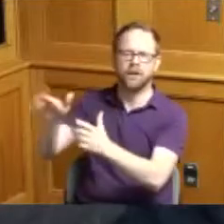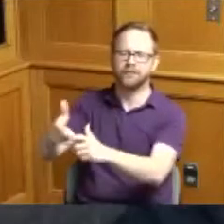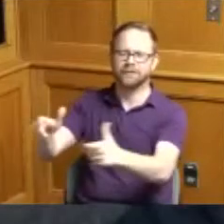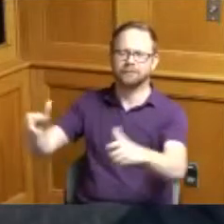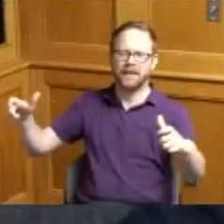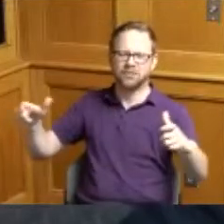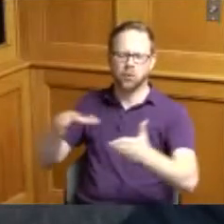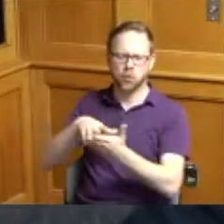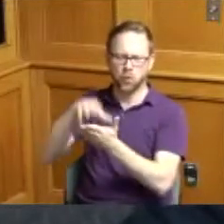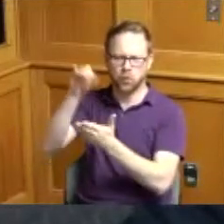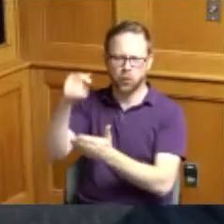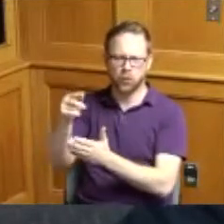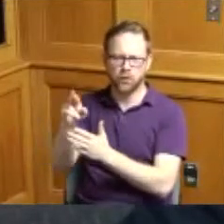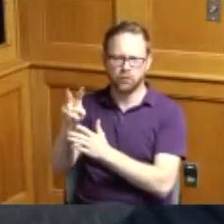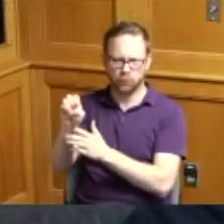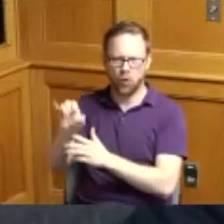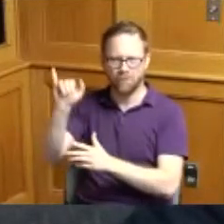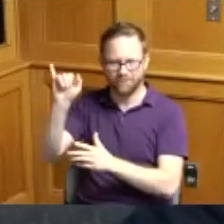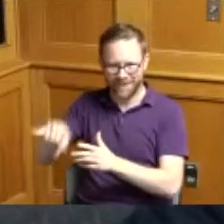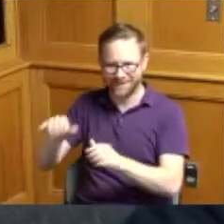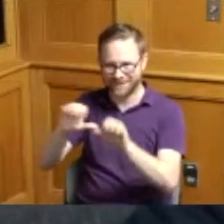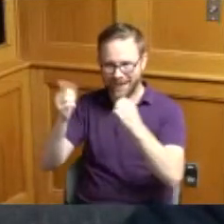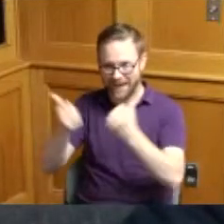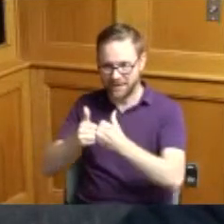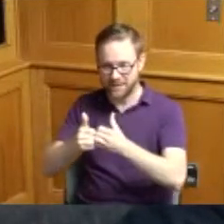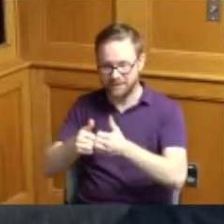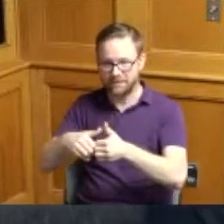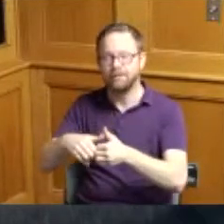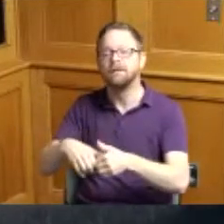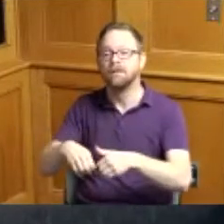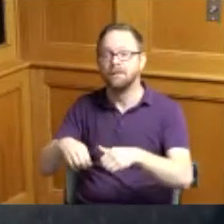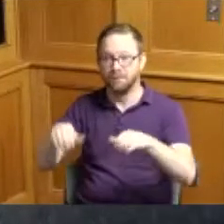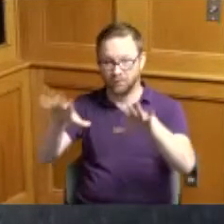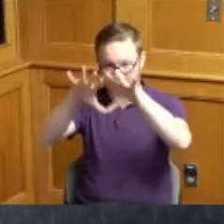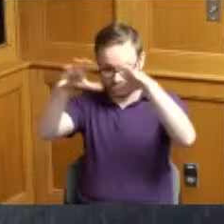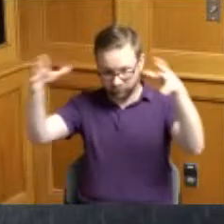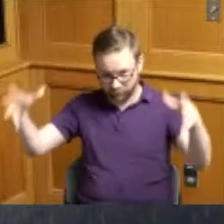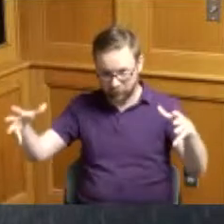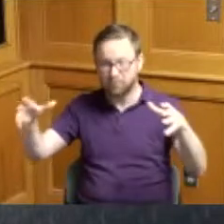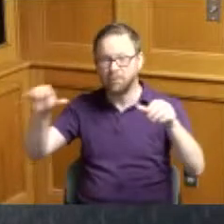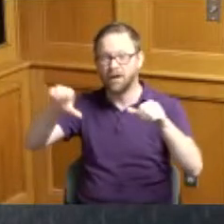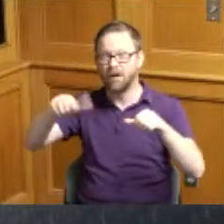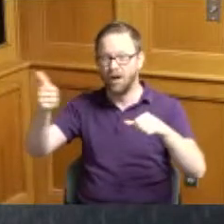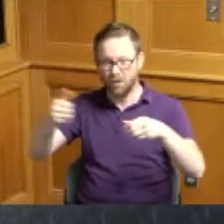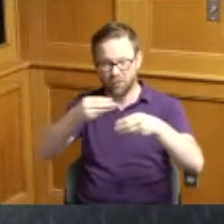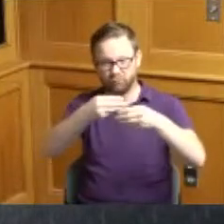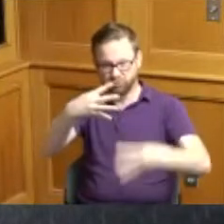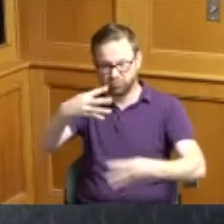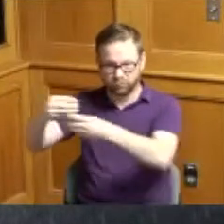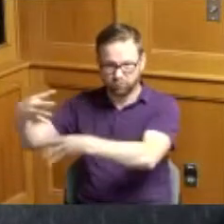kind of the umbrella agency but the other agencies in Partnership were Visions child children Inc and